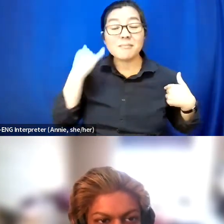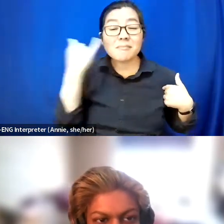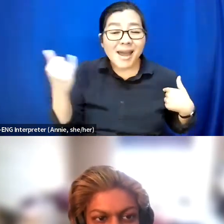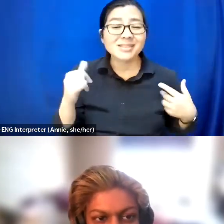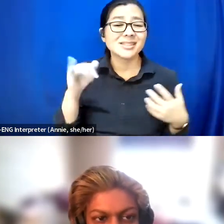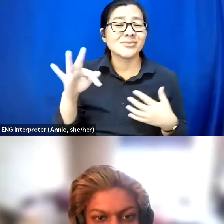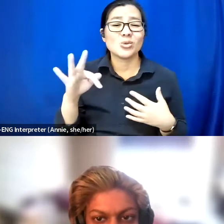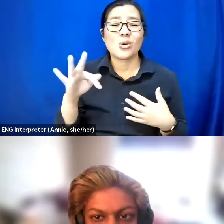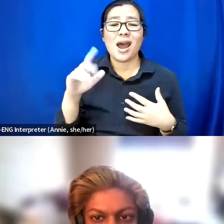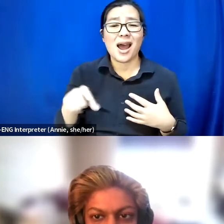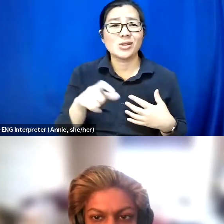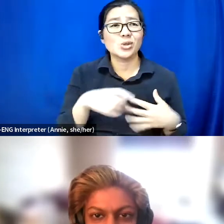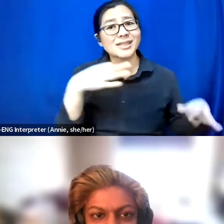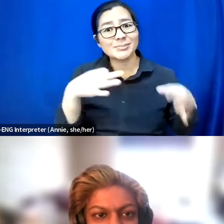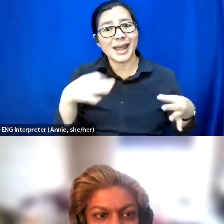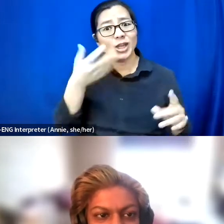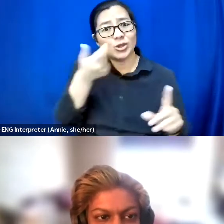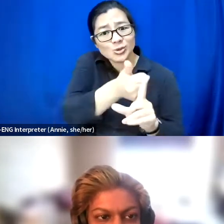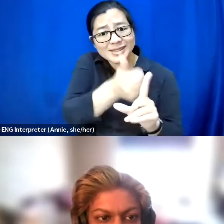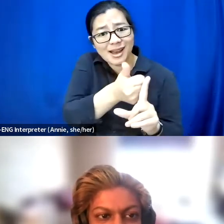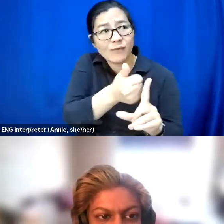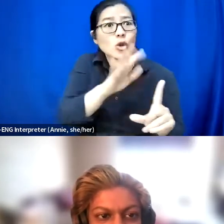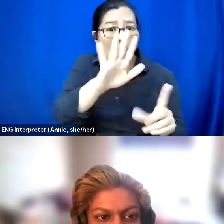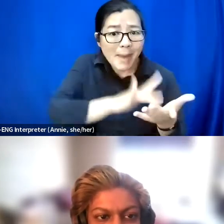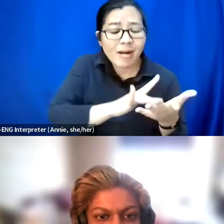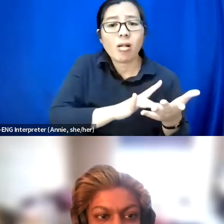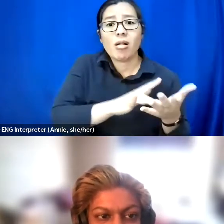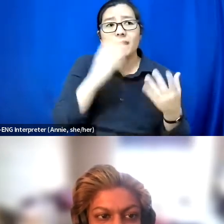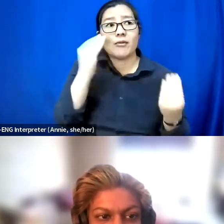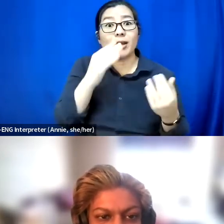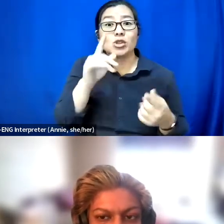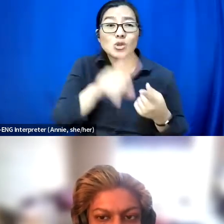that you saw your medical information like that's just not equality.